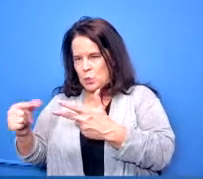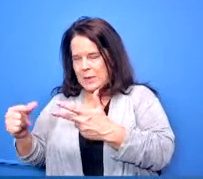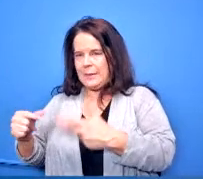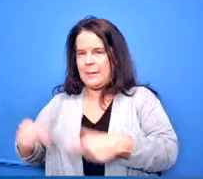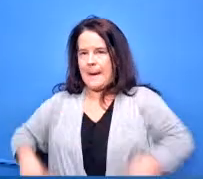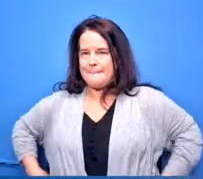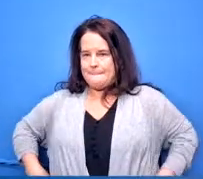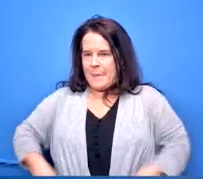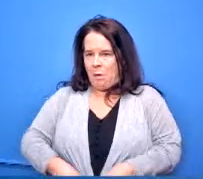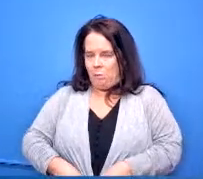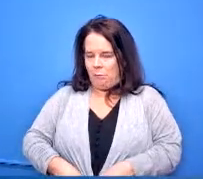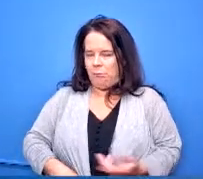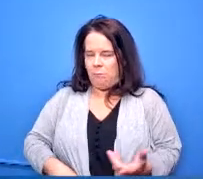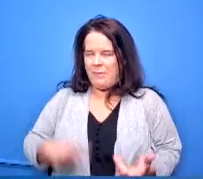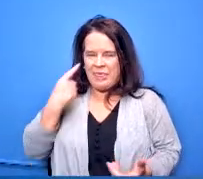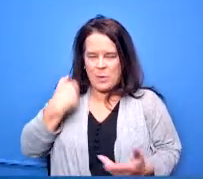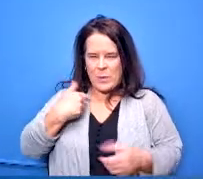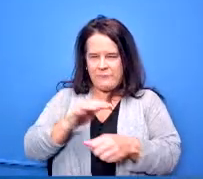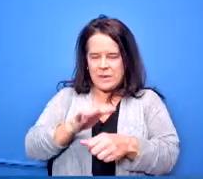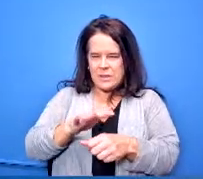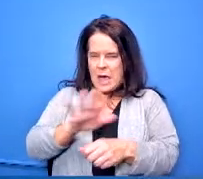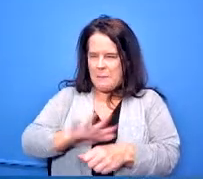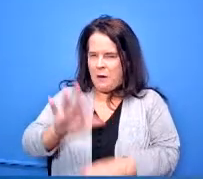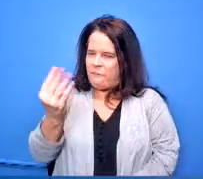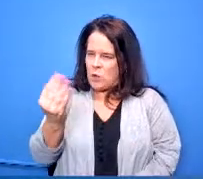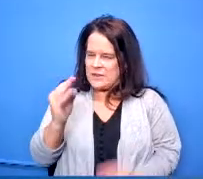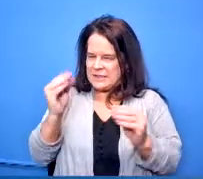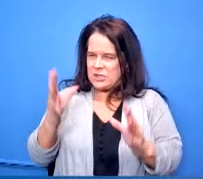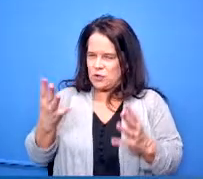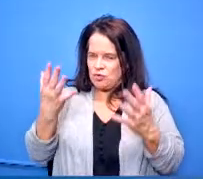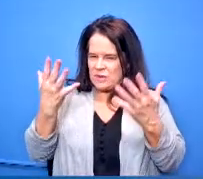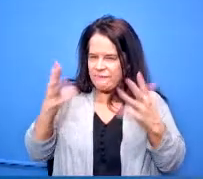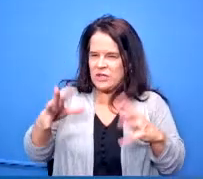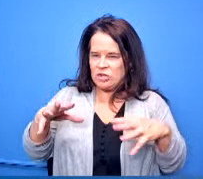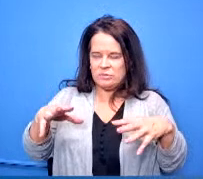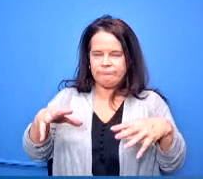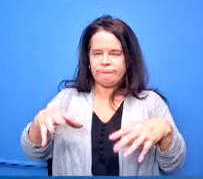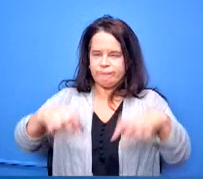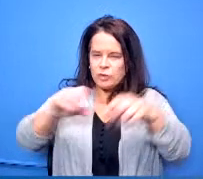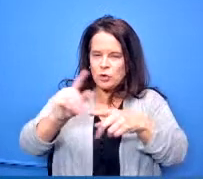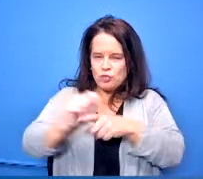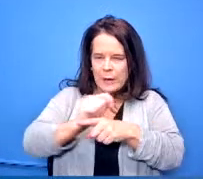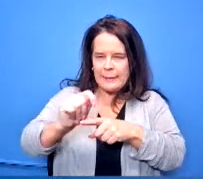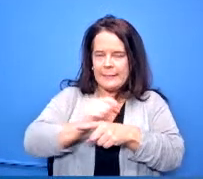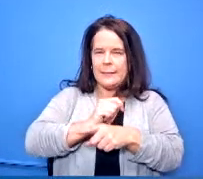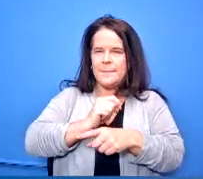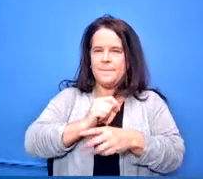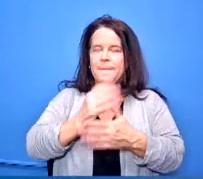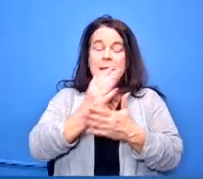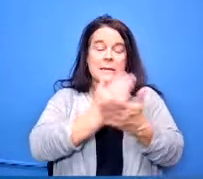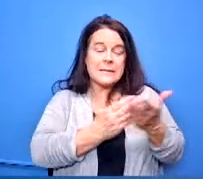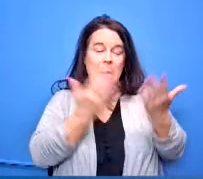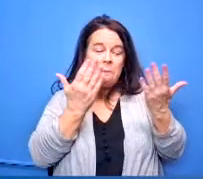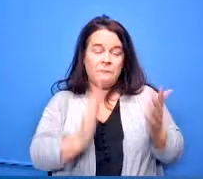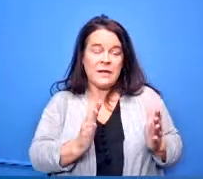we have about 14 teachers in our district now who are some have already achieved their black belts